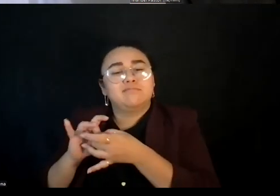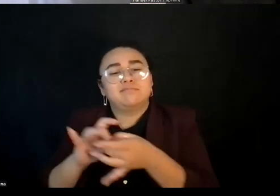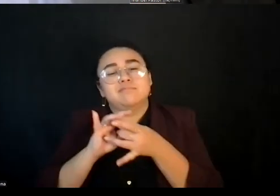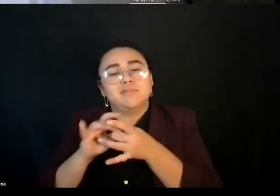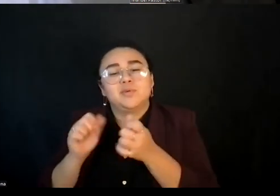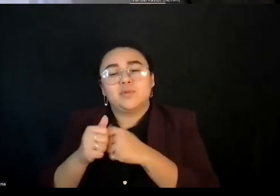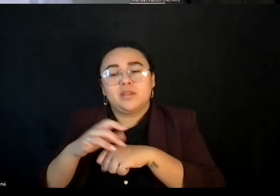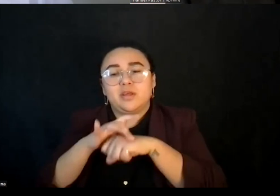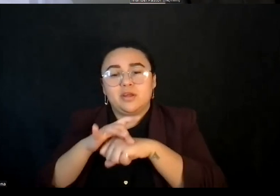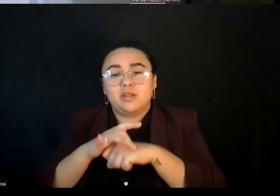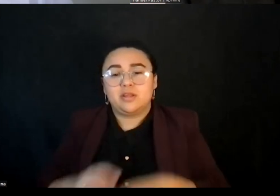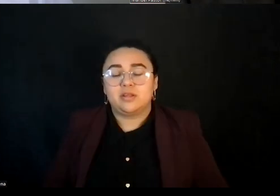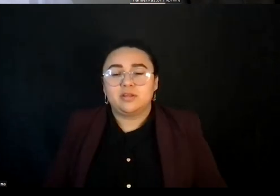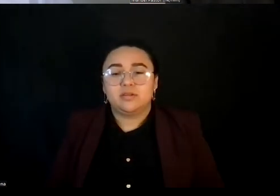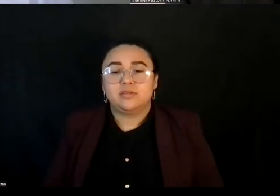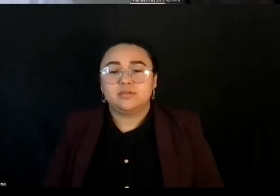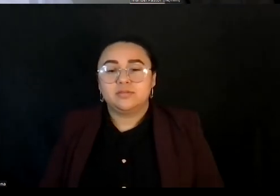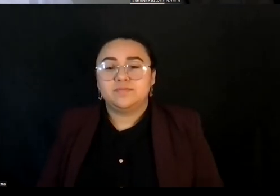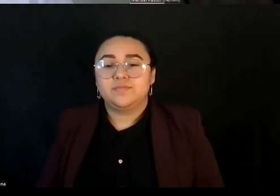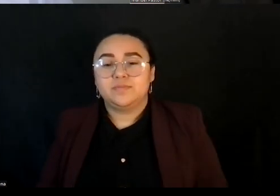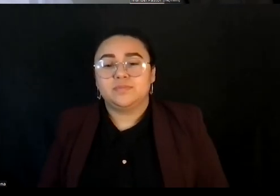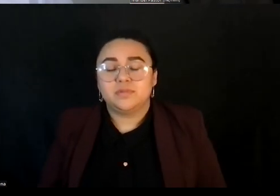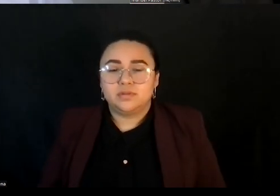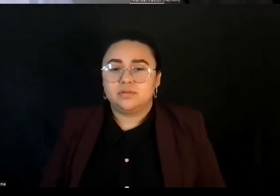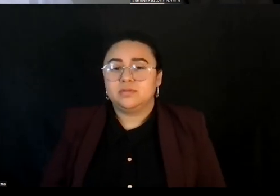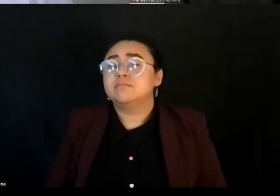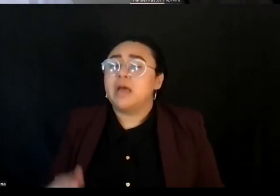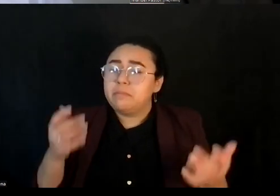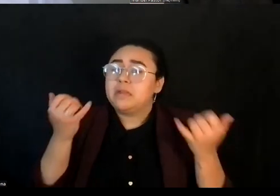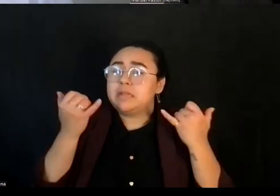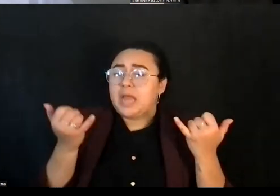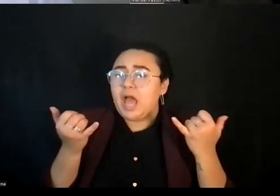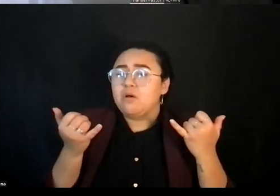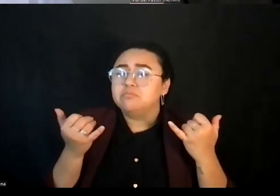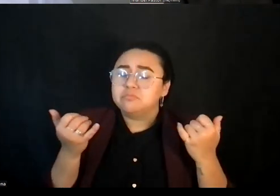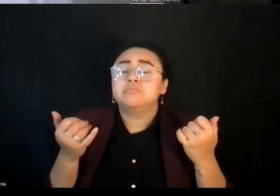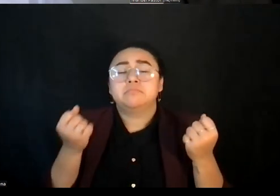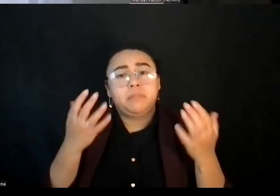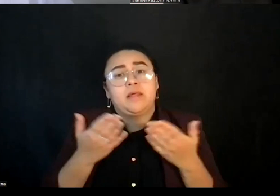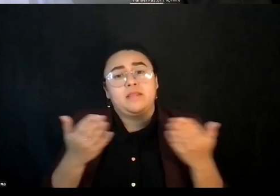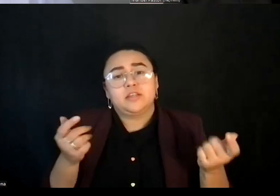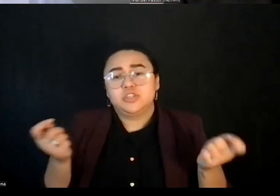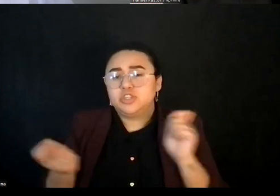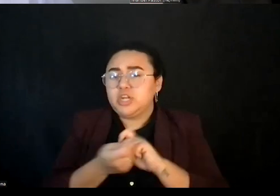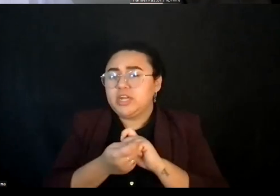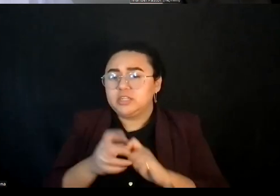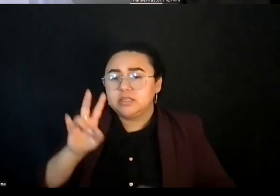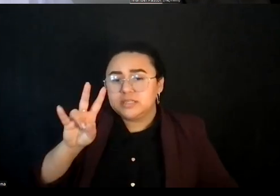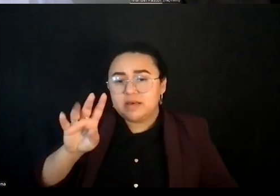And it's not a. Things have changed with 7 billion people now, some 7 billion people live in harmony with each other and with the earth.